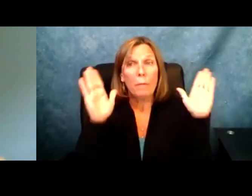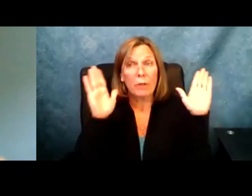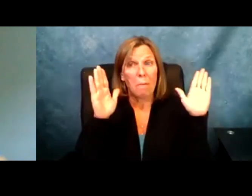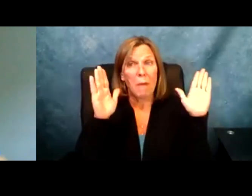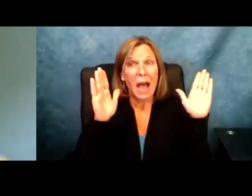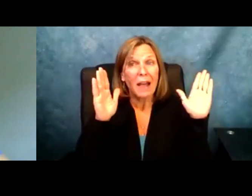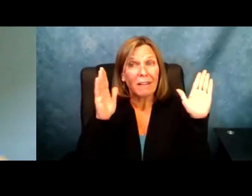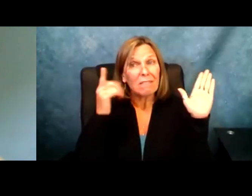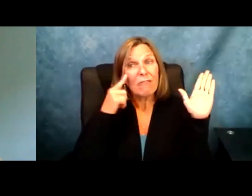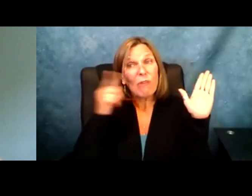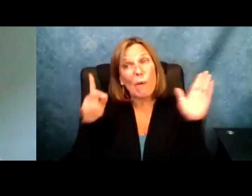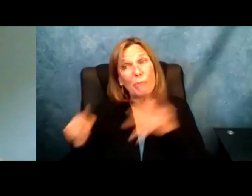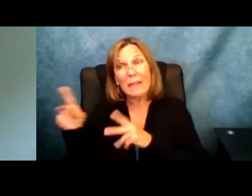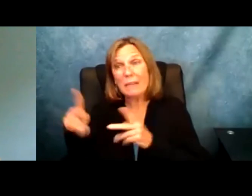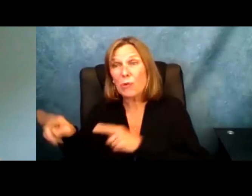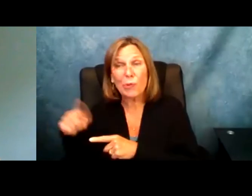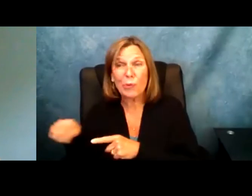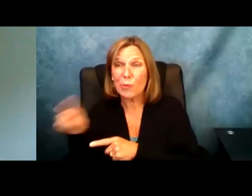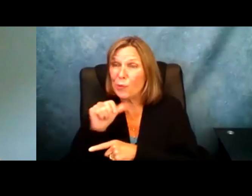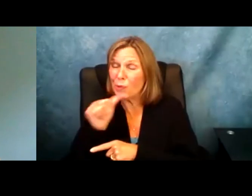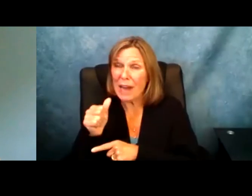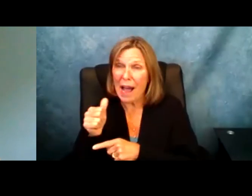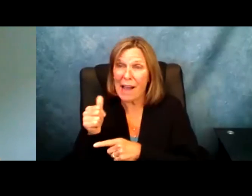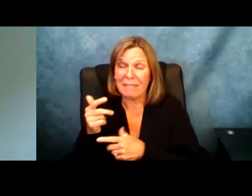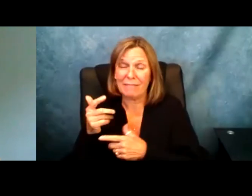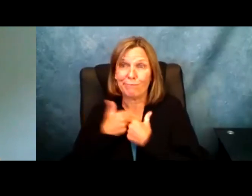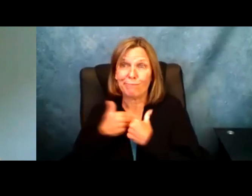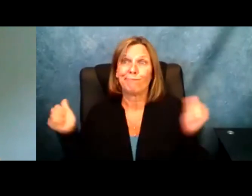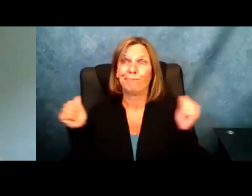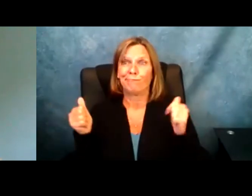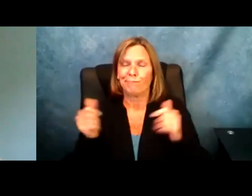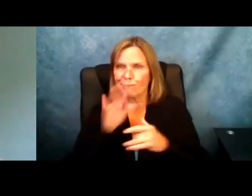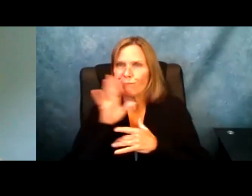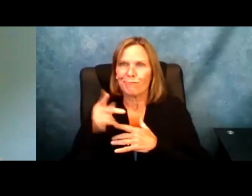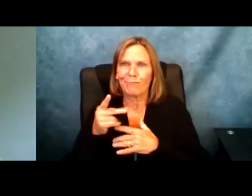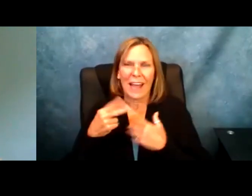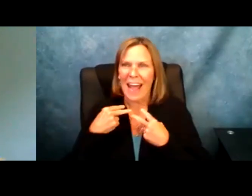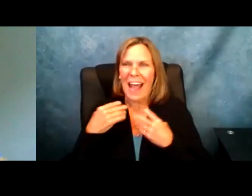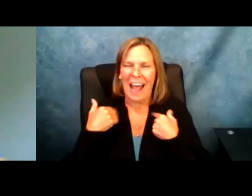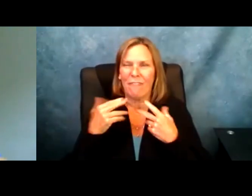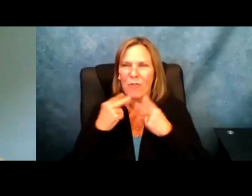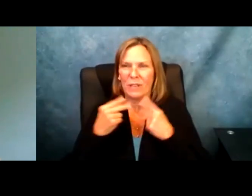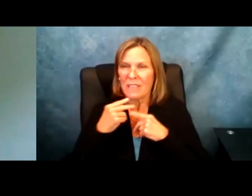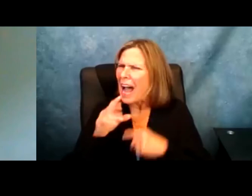don't have a voice. Sefakor: Thank you. >> Thank you from the bottom of my